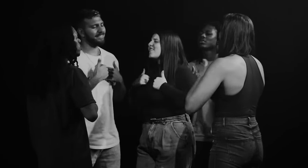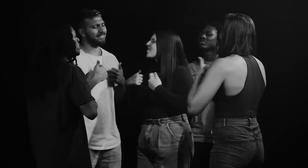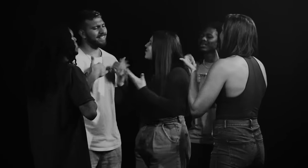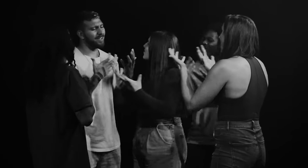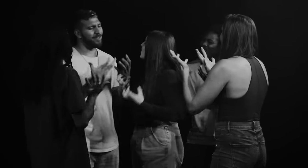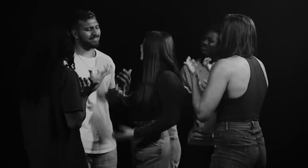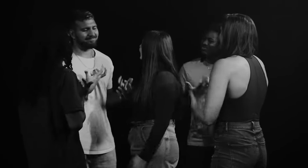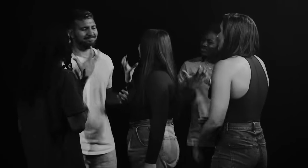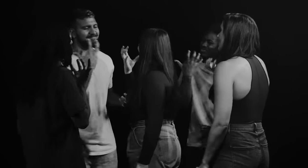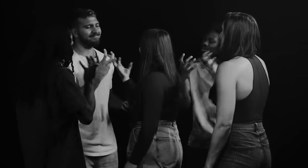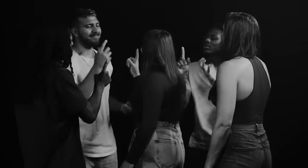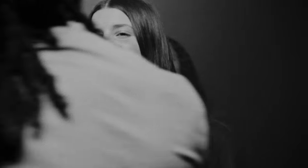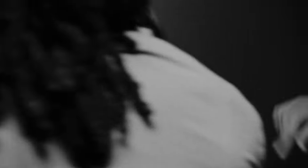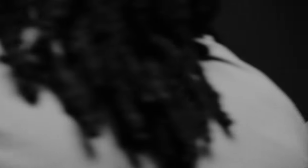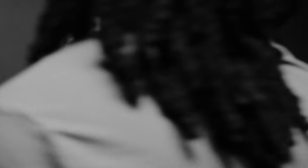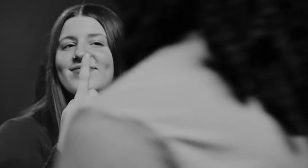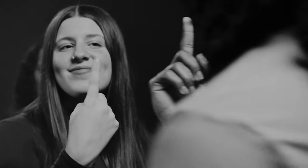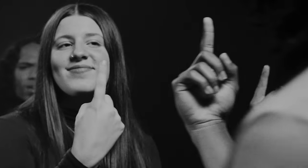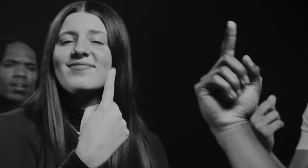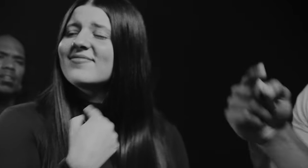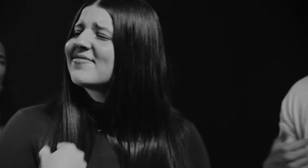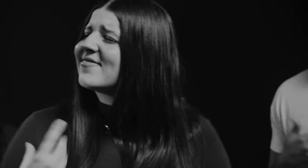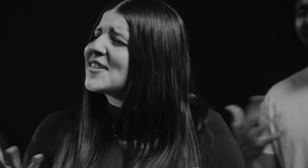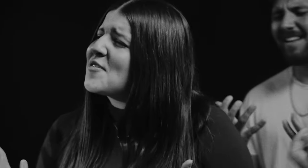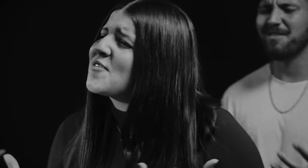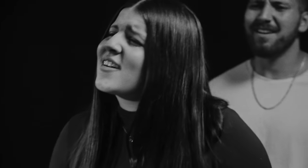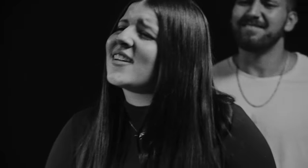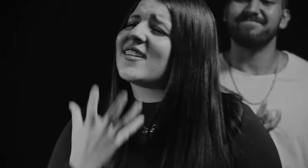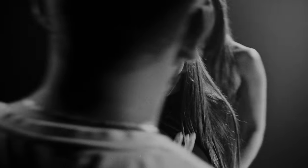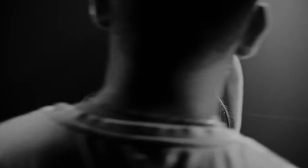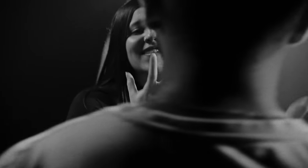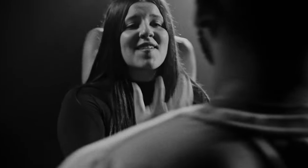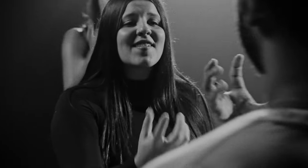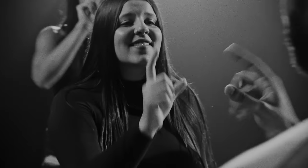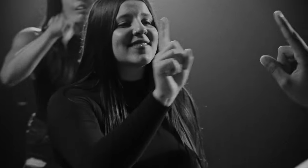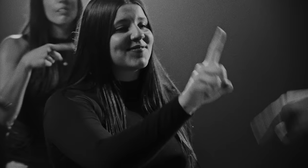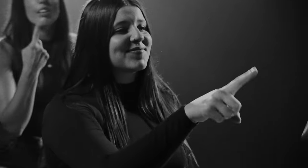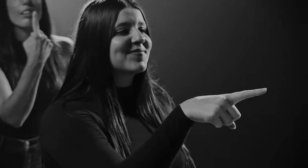I WANT TO HAVE IT ALL WITH YOU